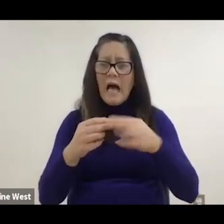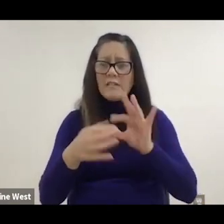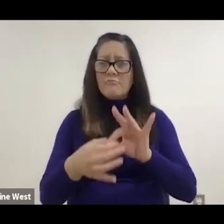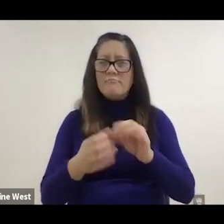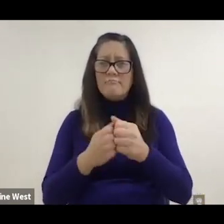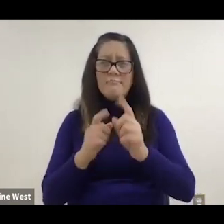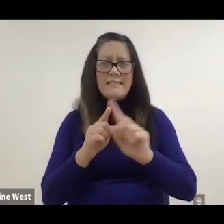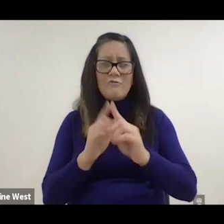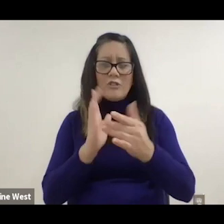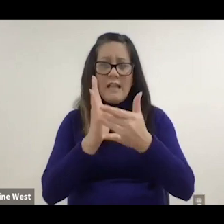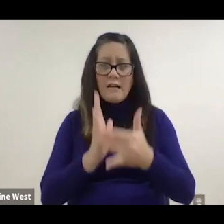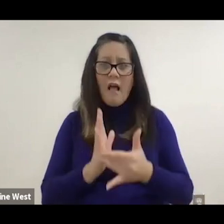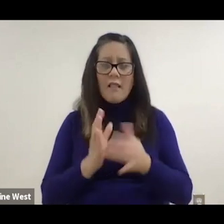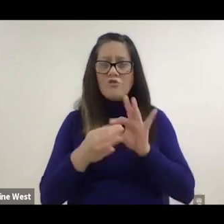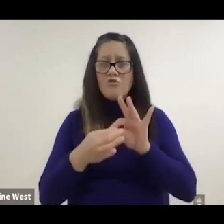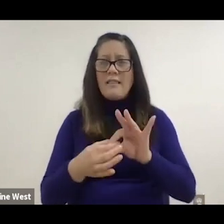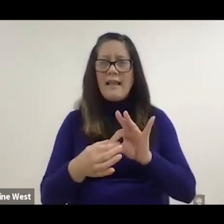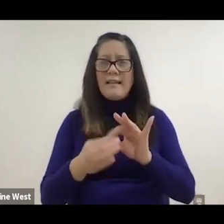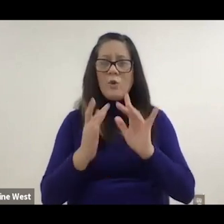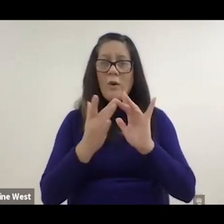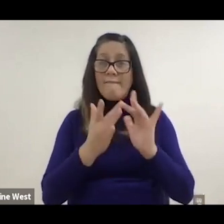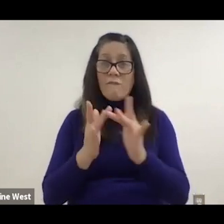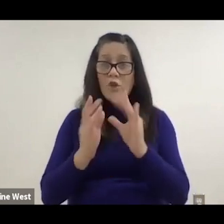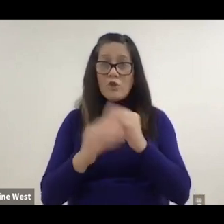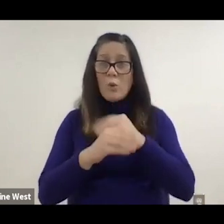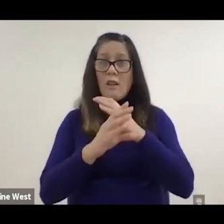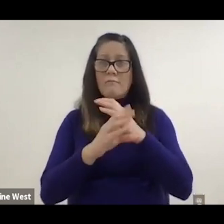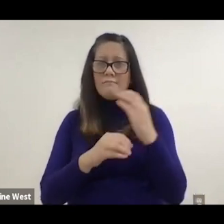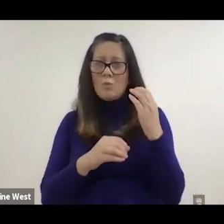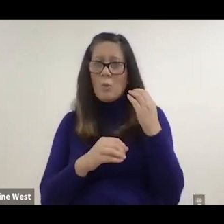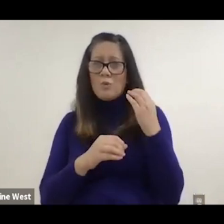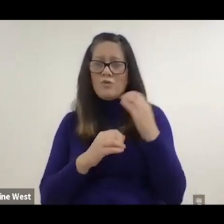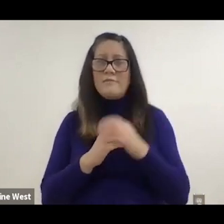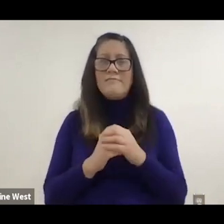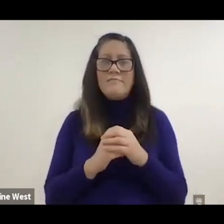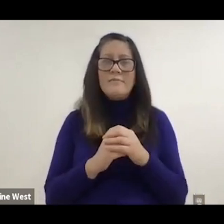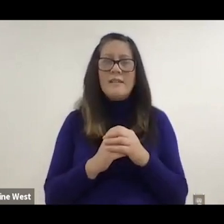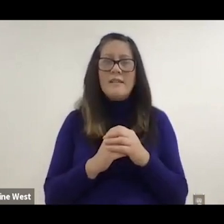technologies about virtual coaching. And because most people previously to that,